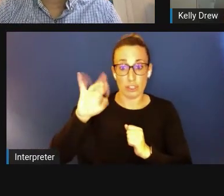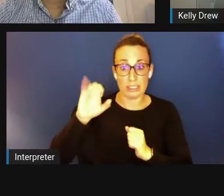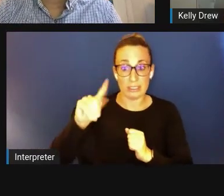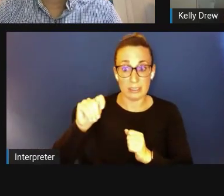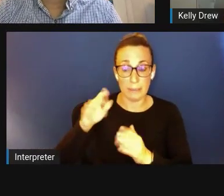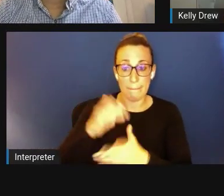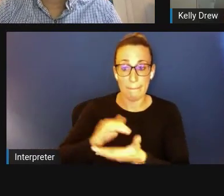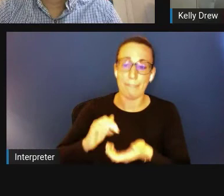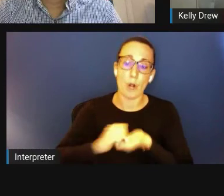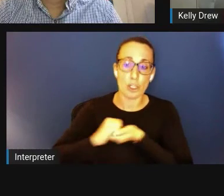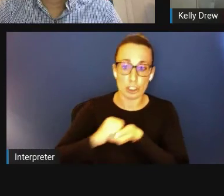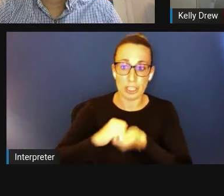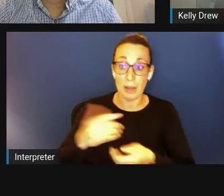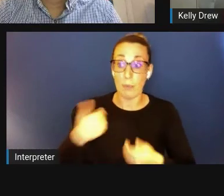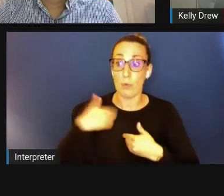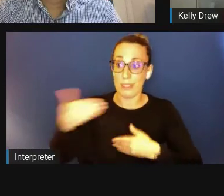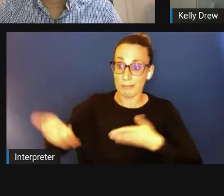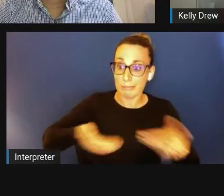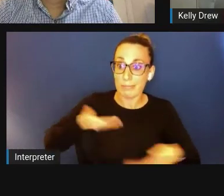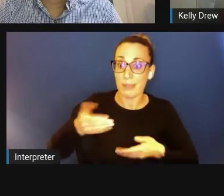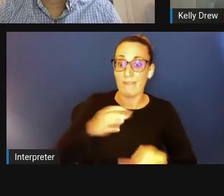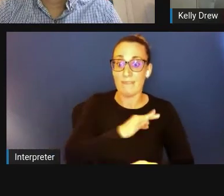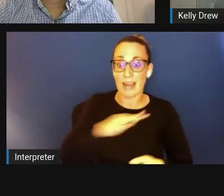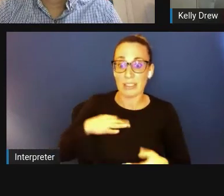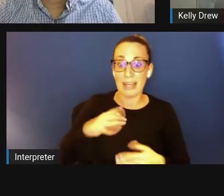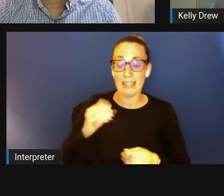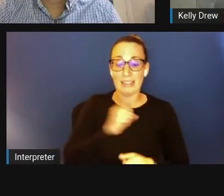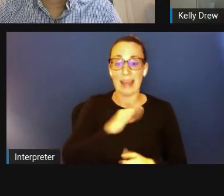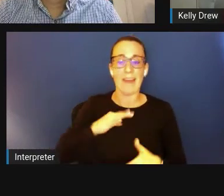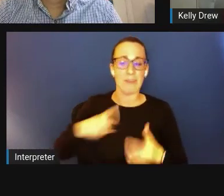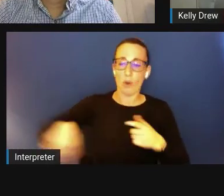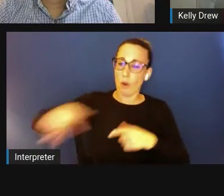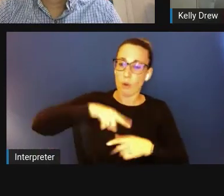and students across the state, so it is a potential population